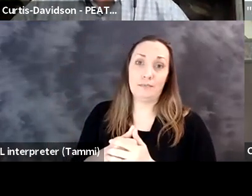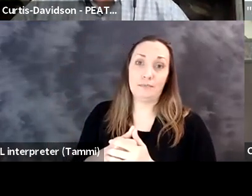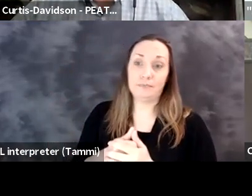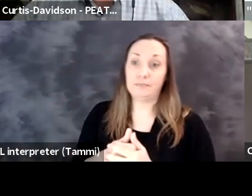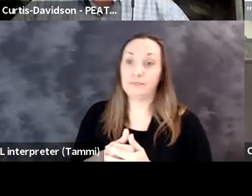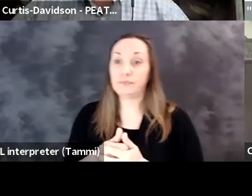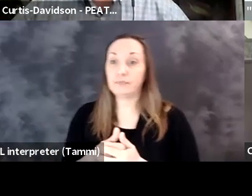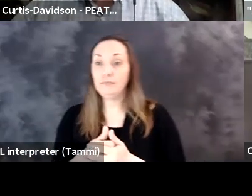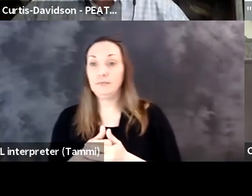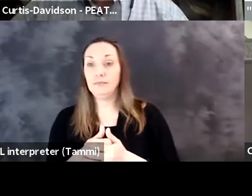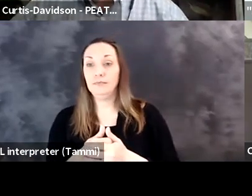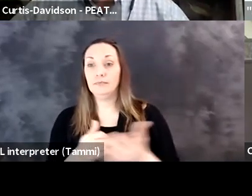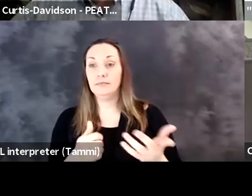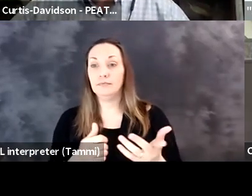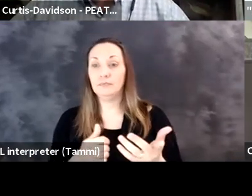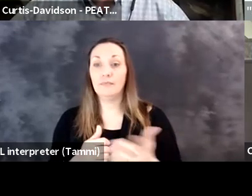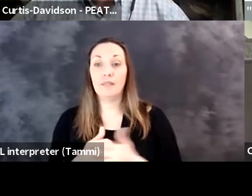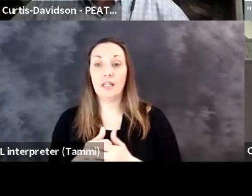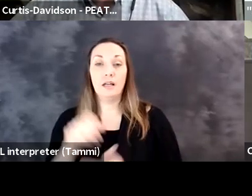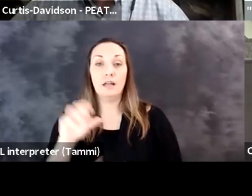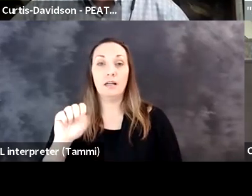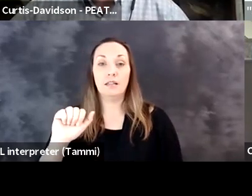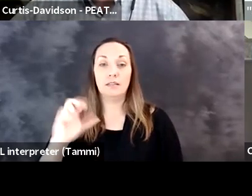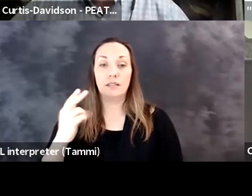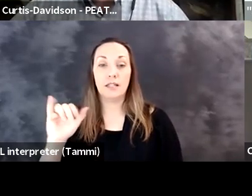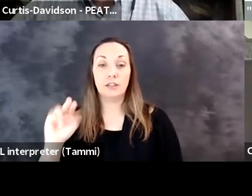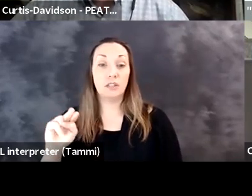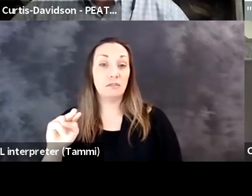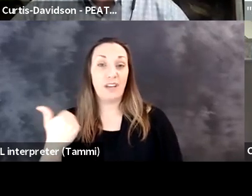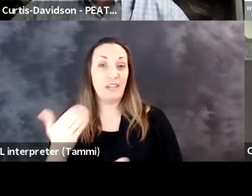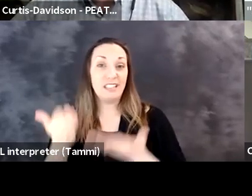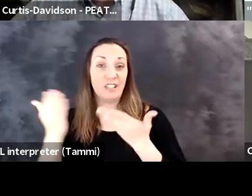early adopters and beta testers. Susan: Thank you very much. And Sachin.